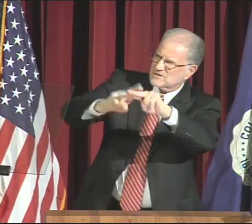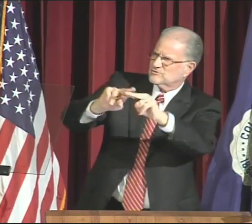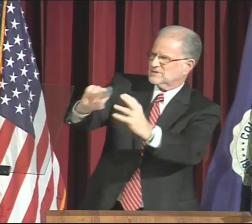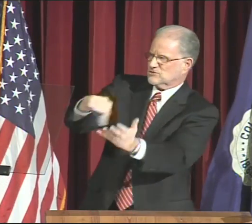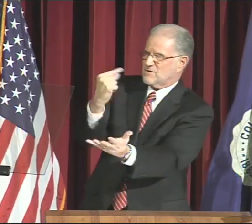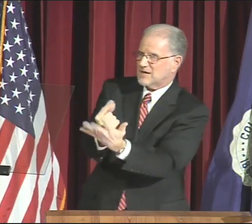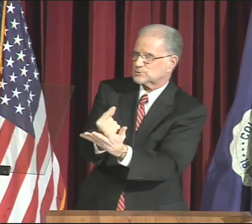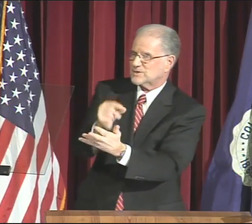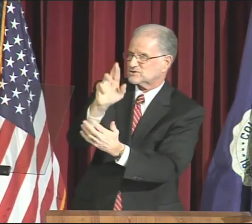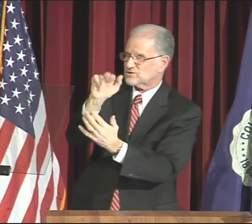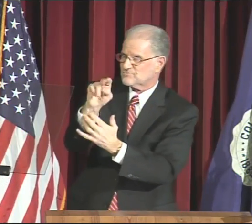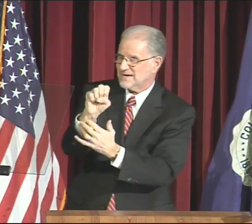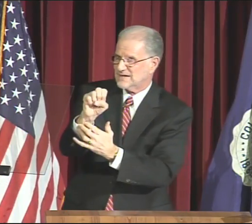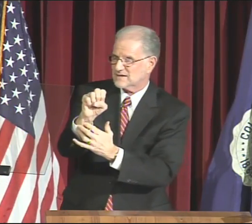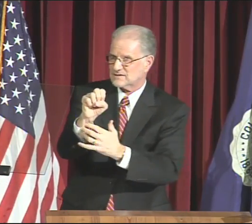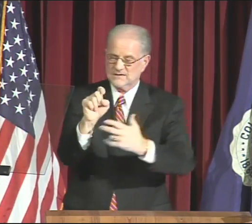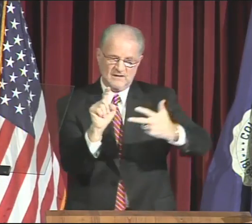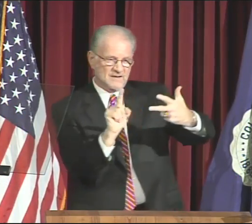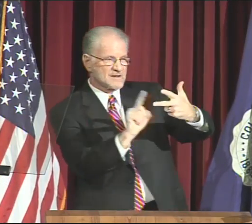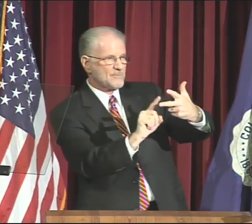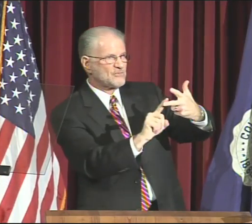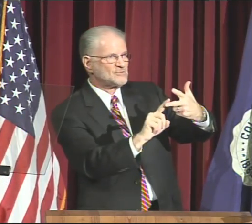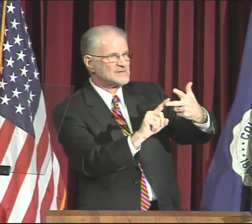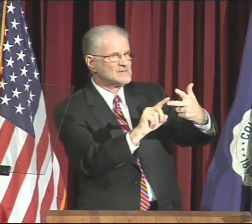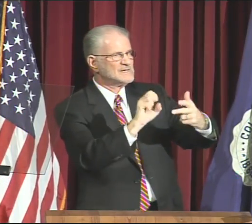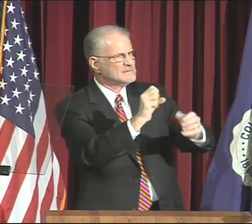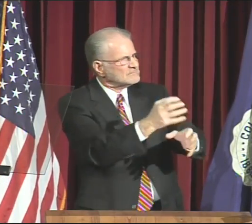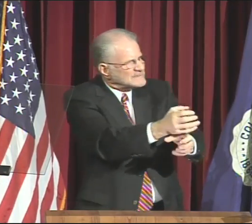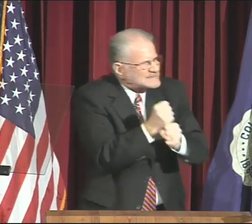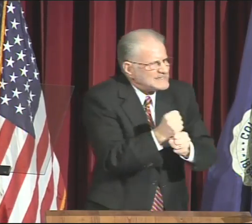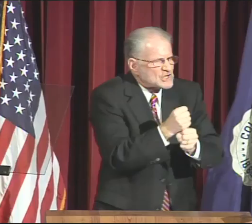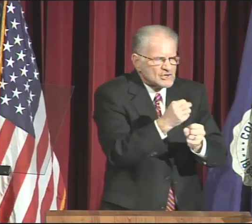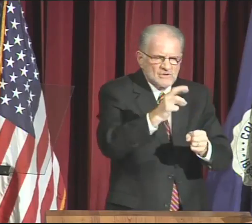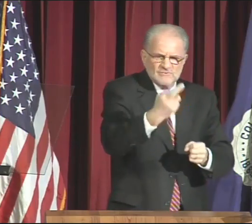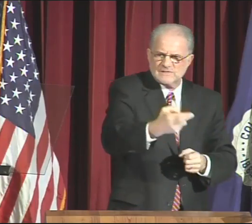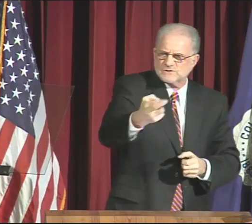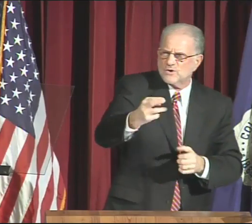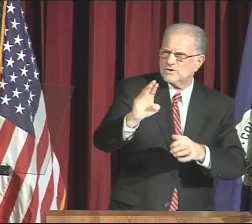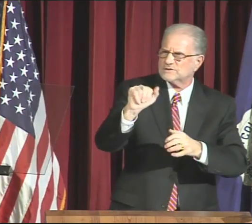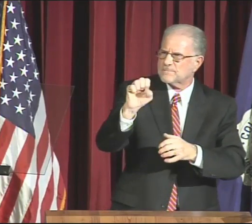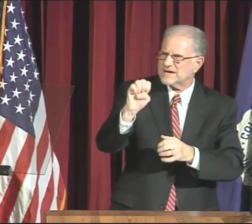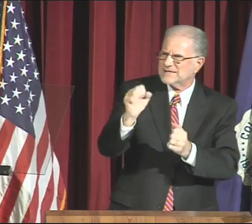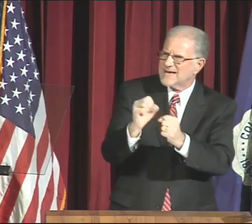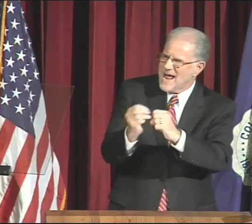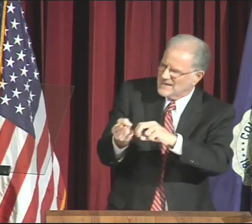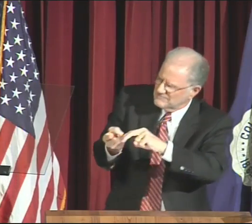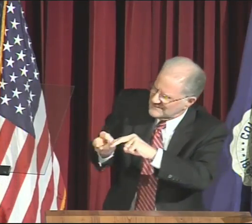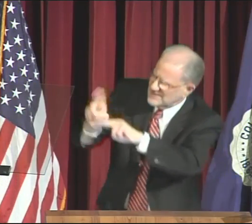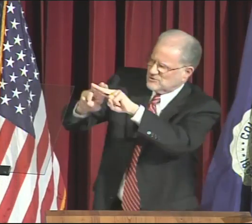A. Grow Enrollment B. Increase Graduation Rate